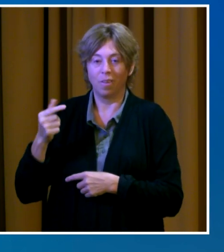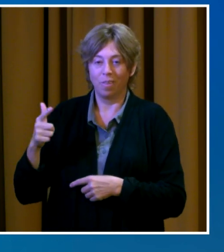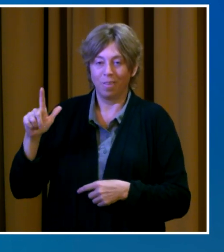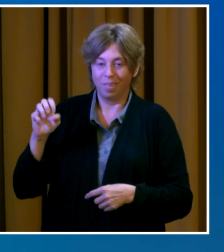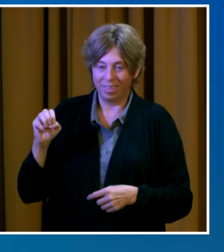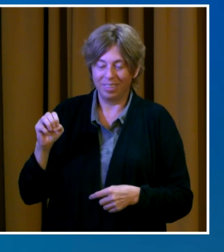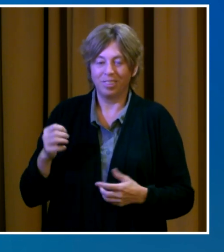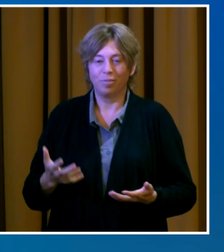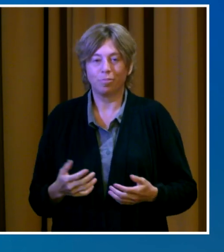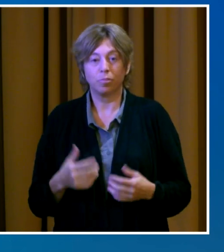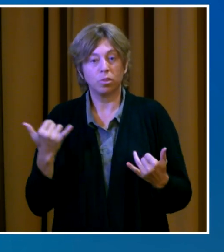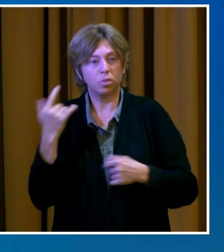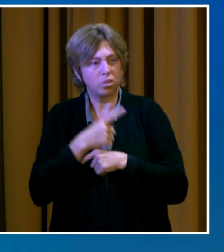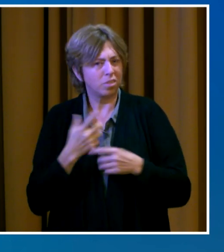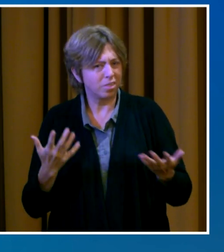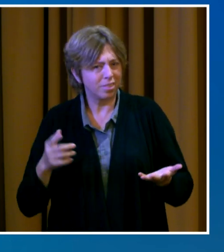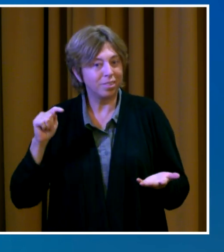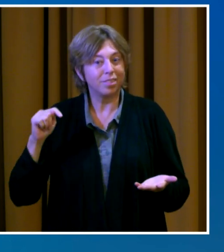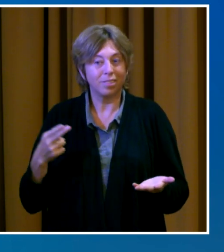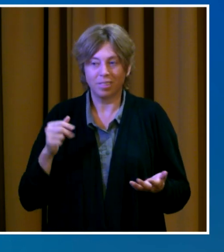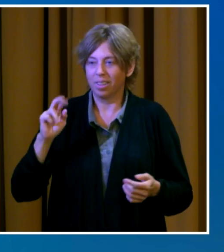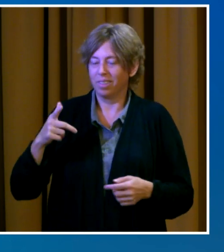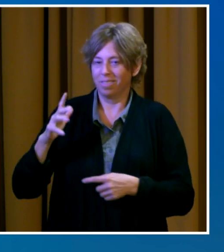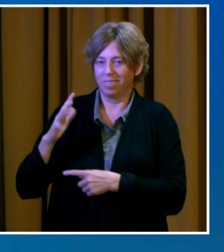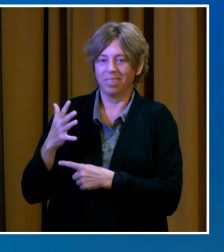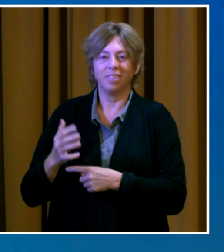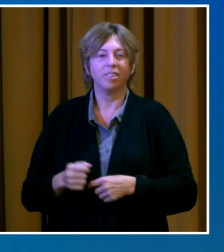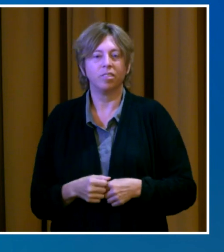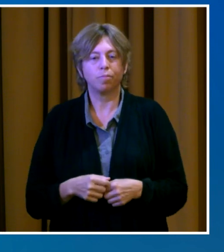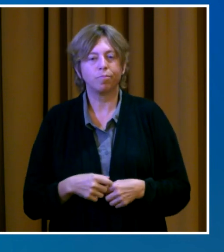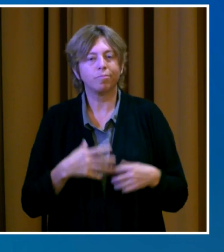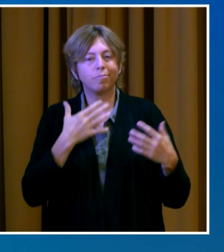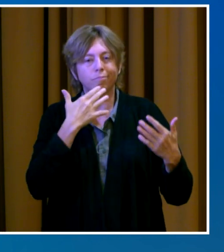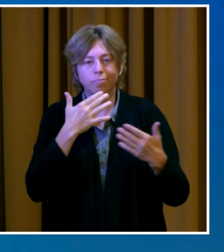Thank you to Seven Star and Sarah Hafer for our American Sign Language interpreters.